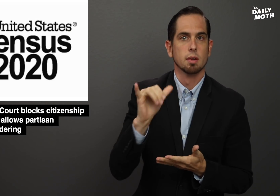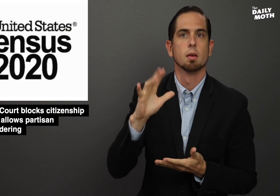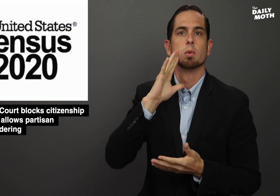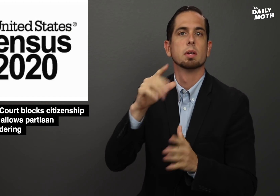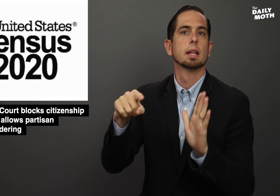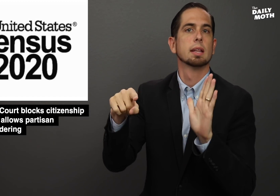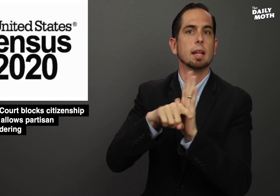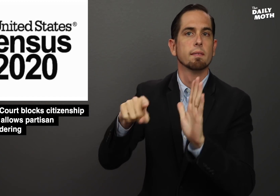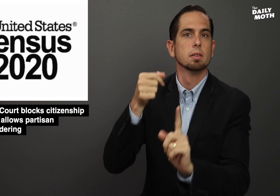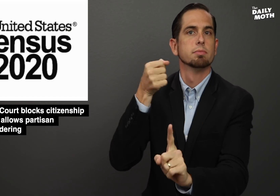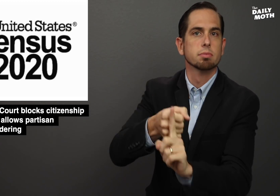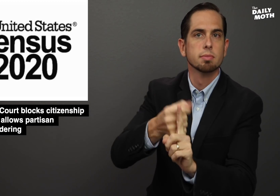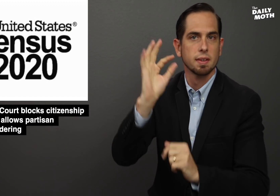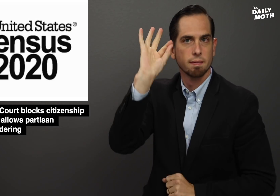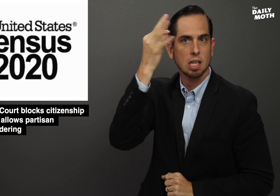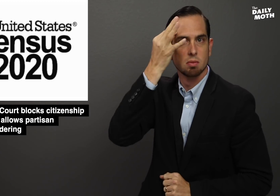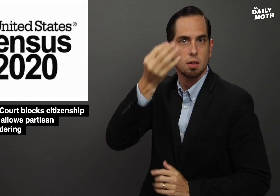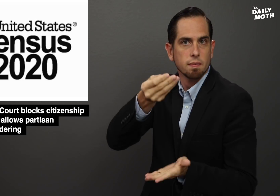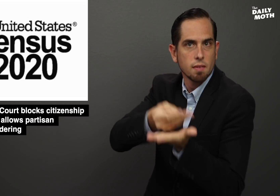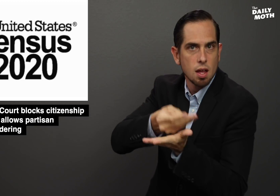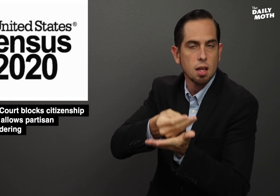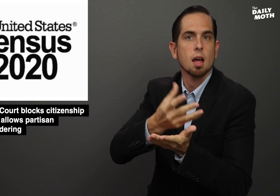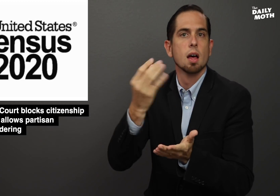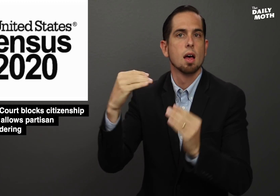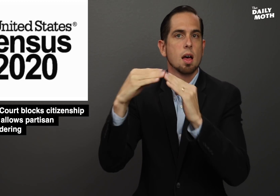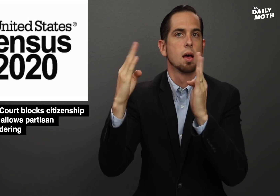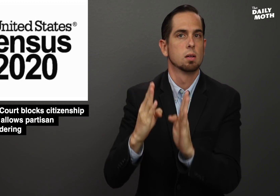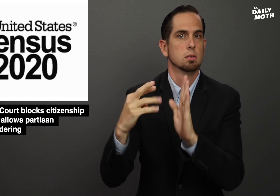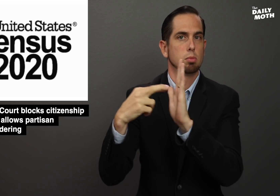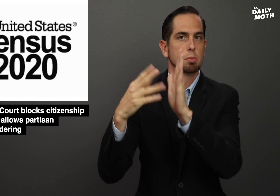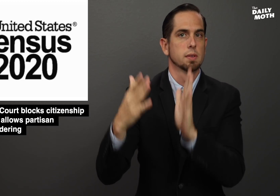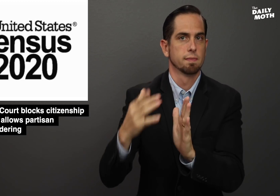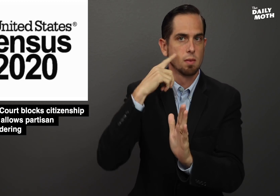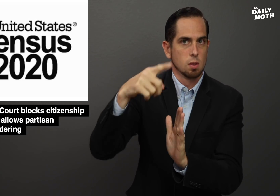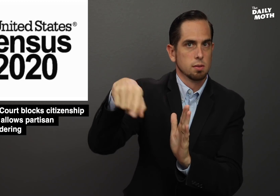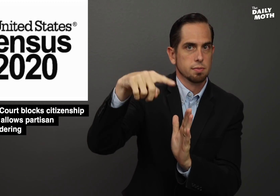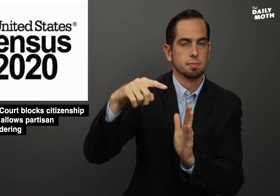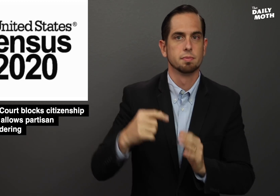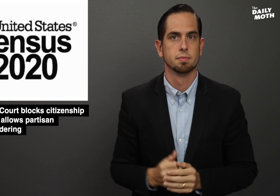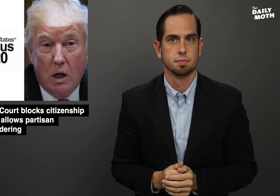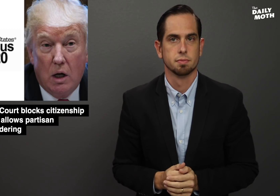which would have a negative impact on federal funding and House representatives.